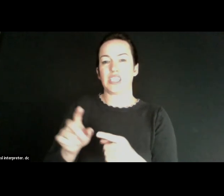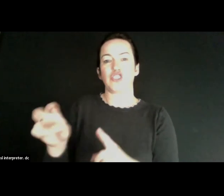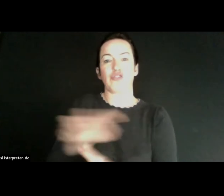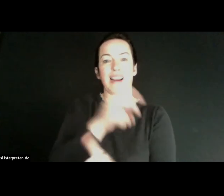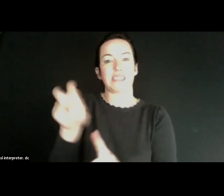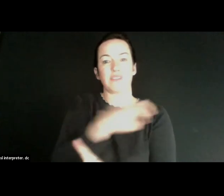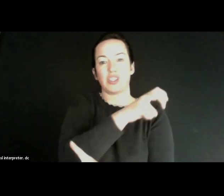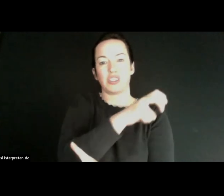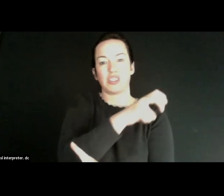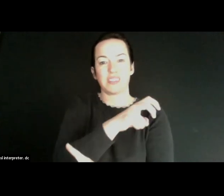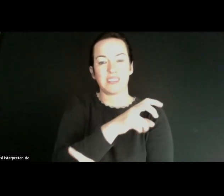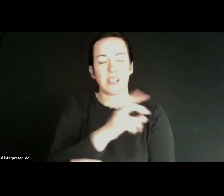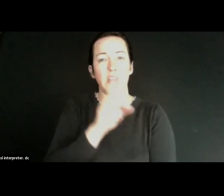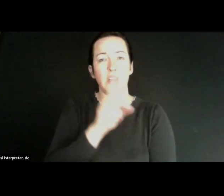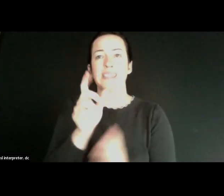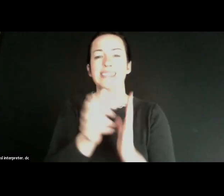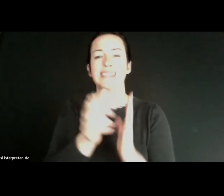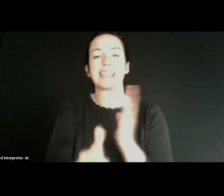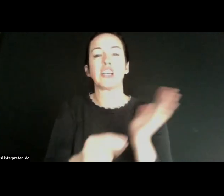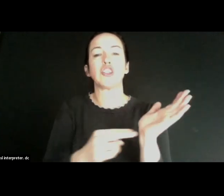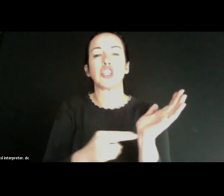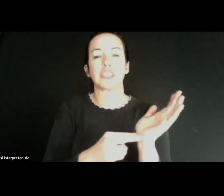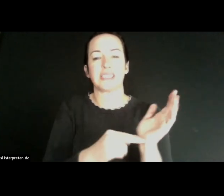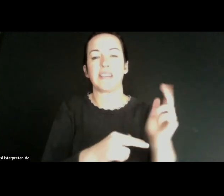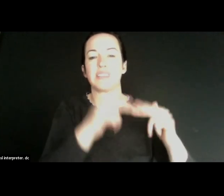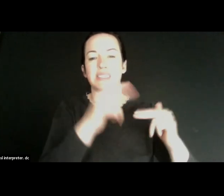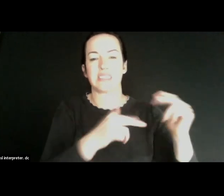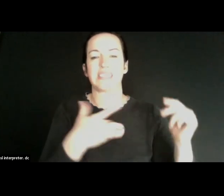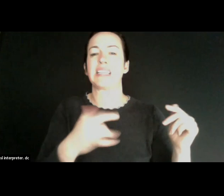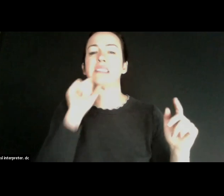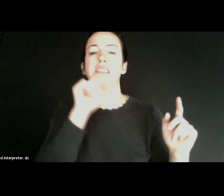in skilled nursing facilities quite often. They're elderly folks who are who are